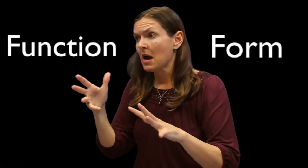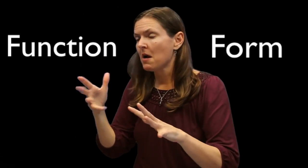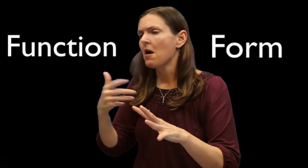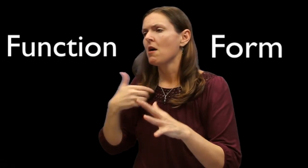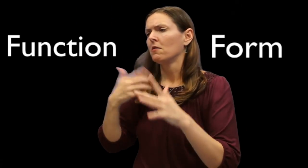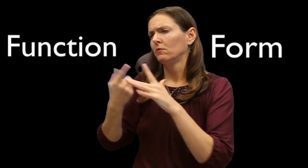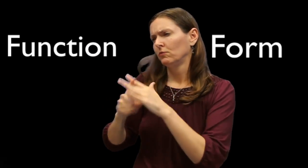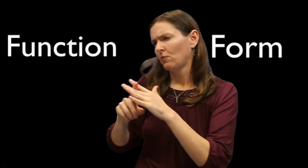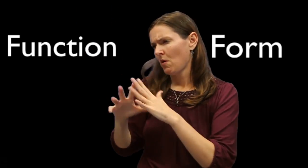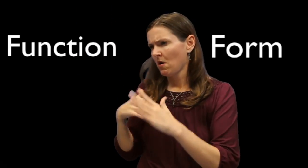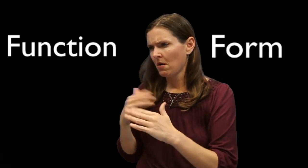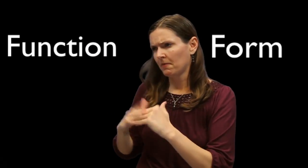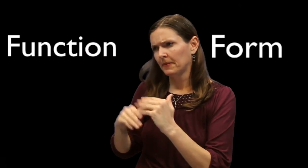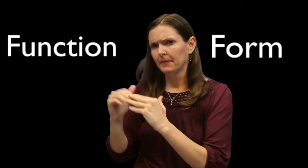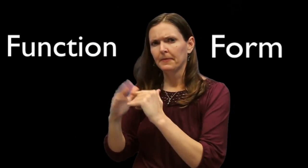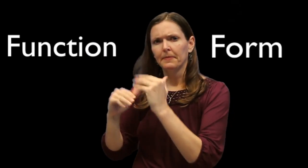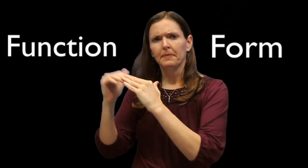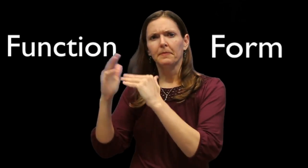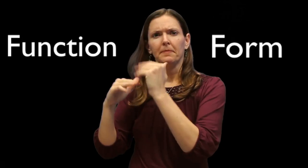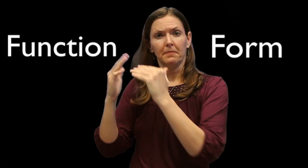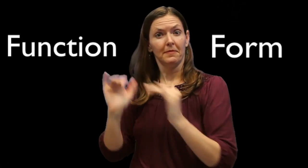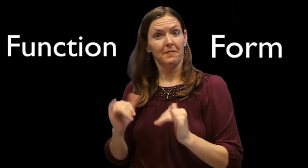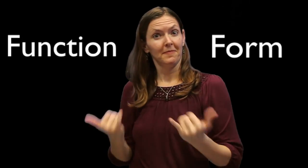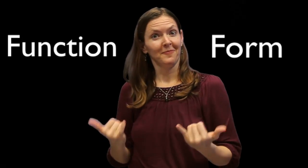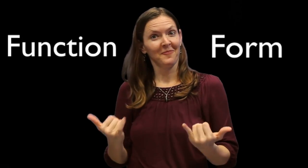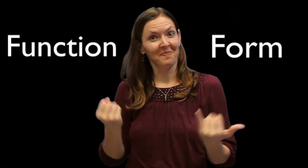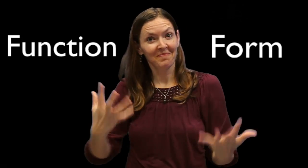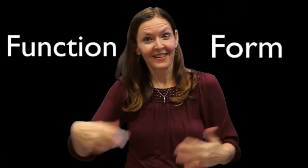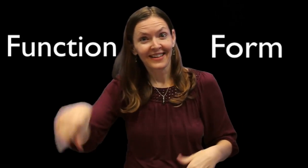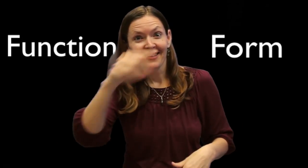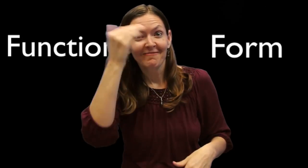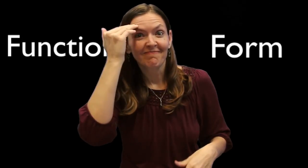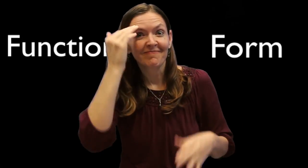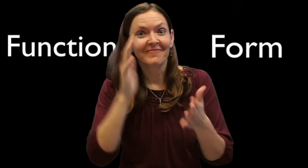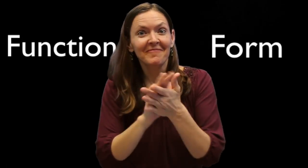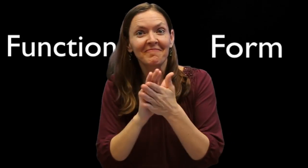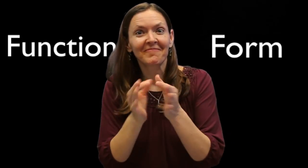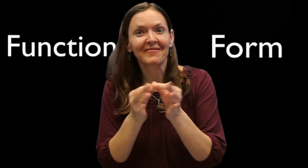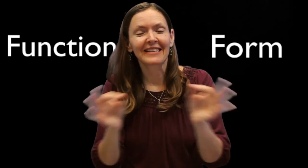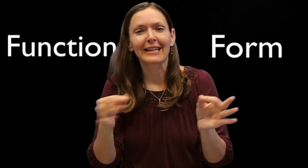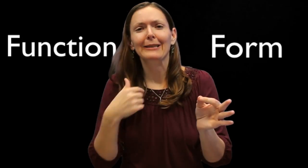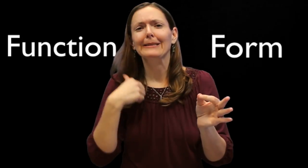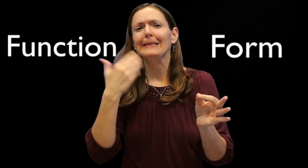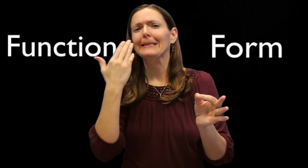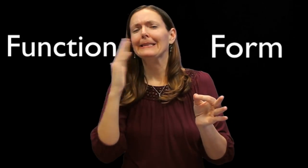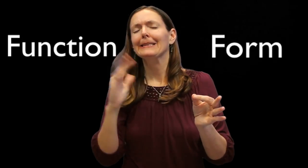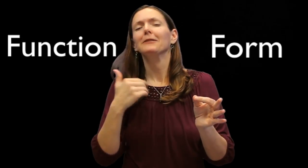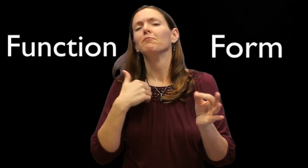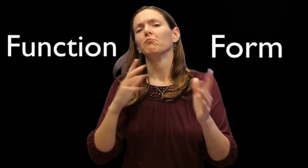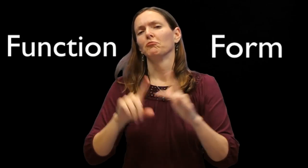If the audience is new to the content, the presenter will start off by introducing the background of the content, like what I am doing now. I know many people are not familiar with academic languages, that's why I started at